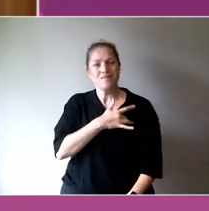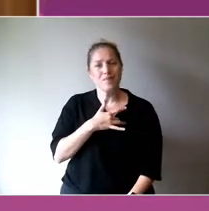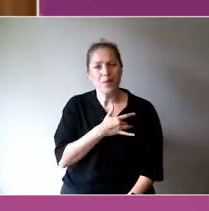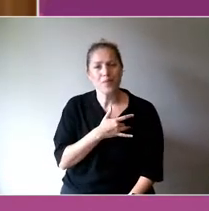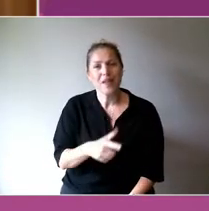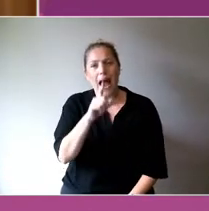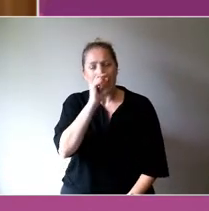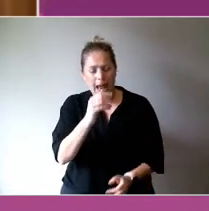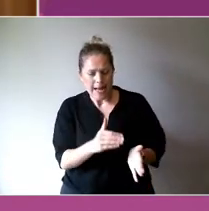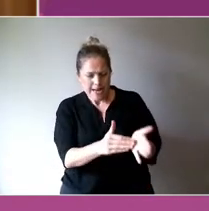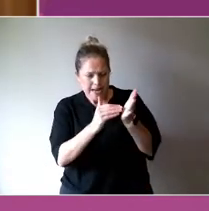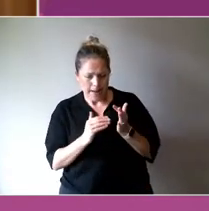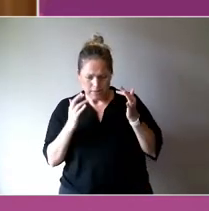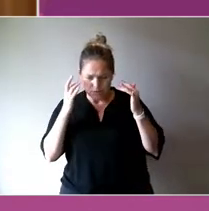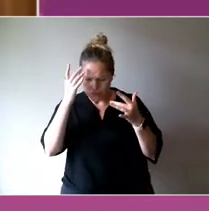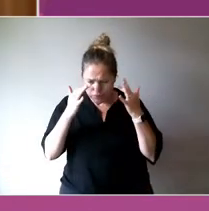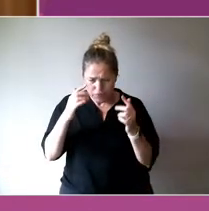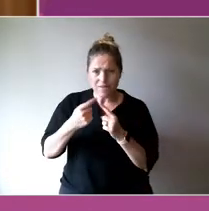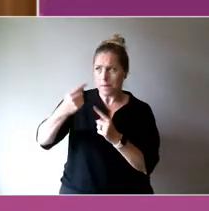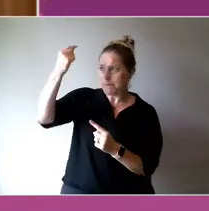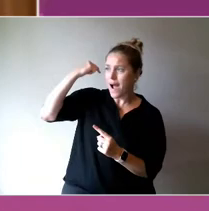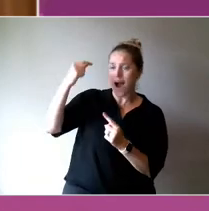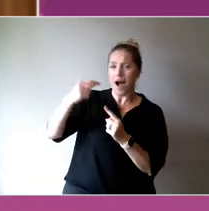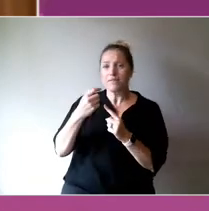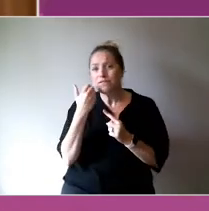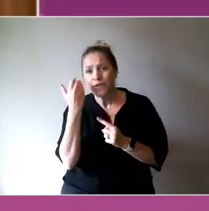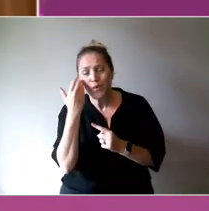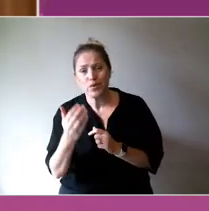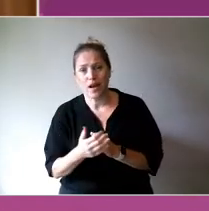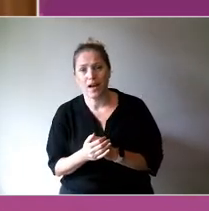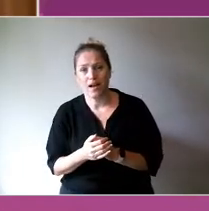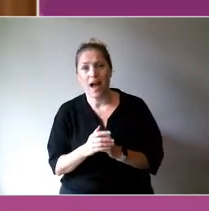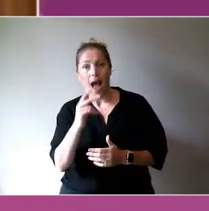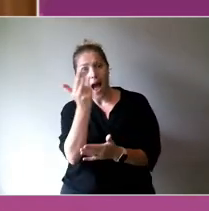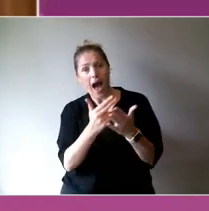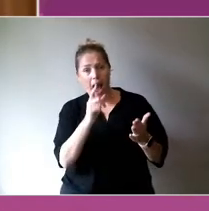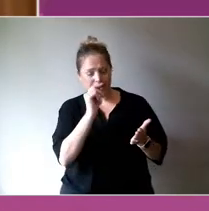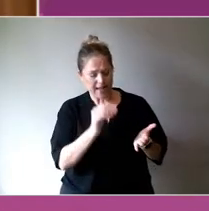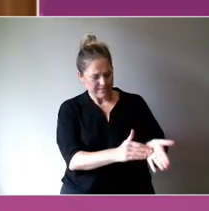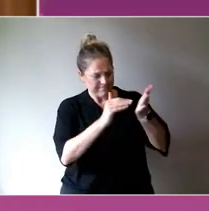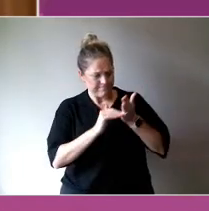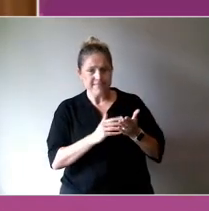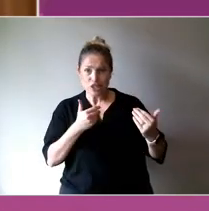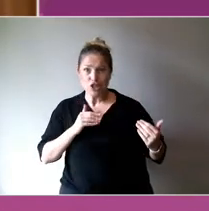us intellectually, and speak to us both individually and collectively.